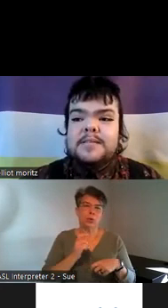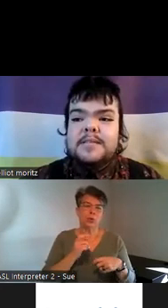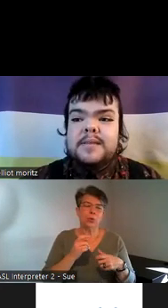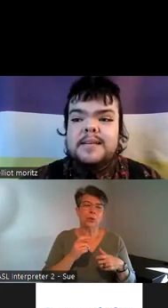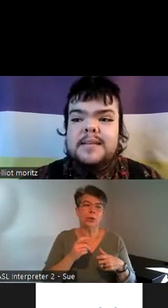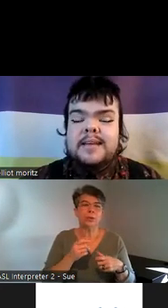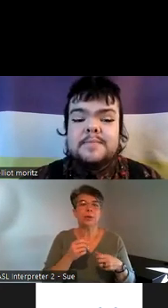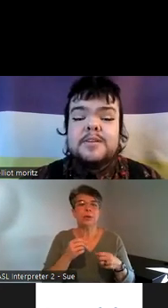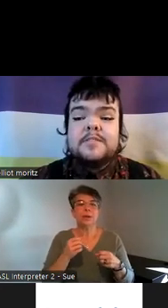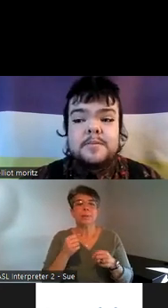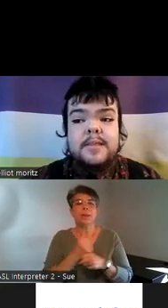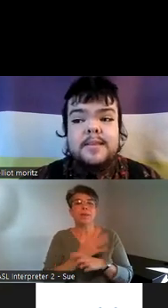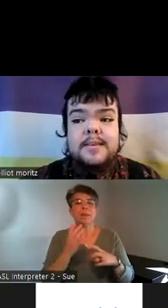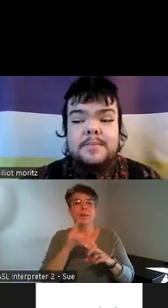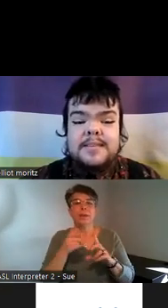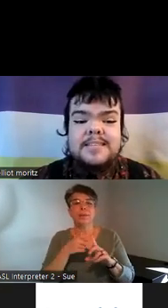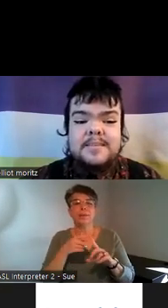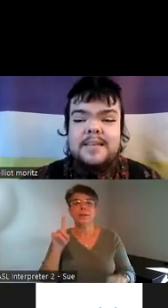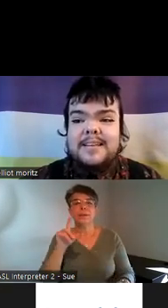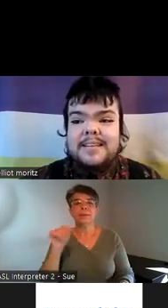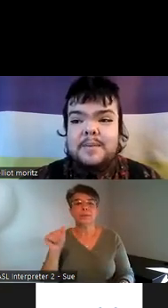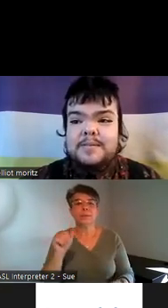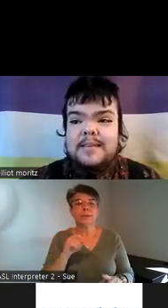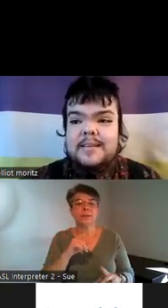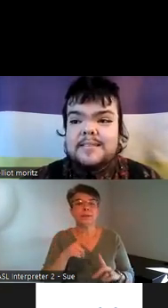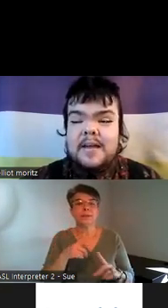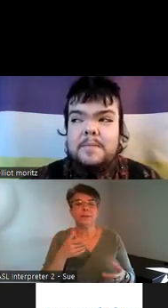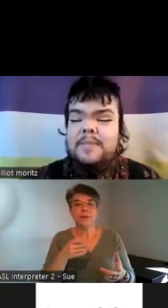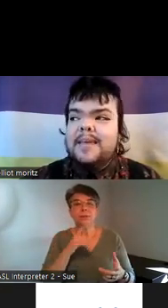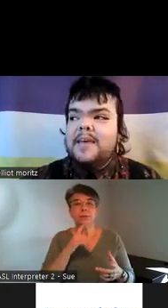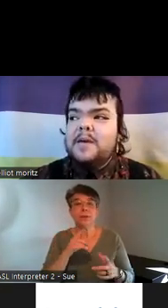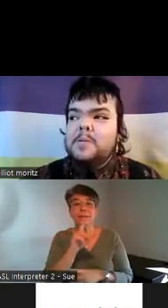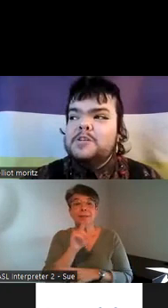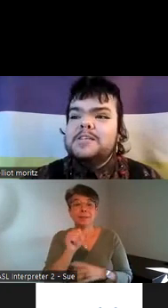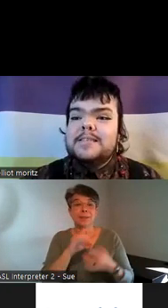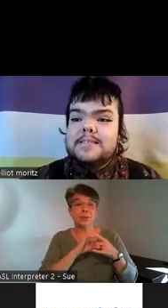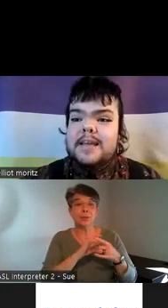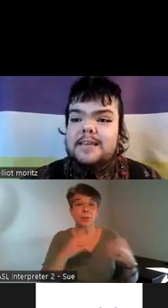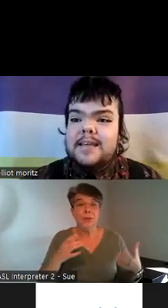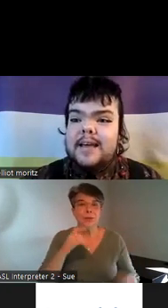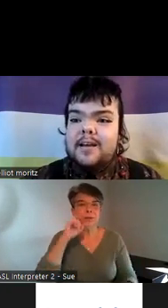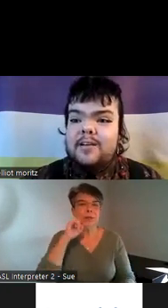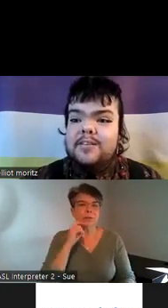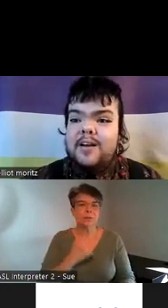about disability except for disability because disability about sex um which is to say that a